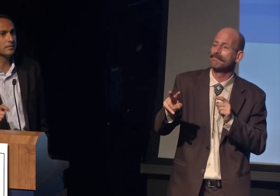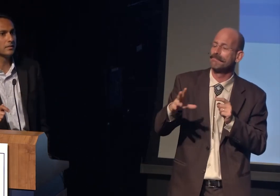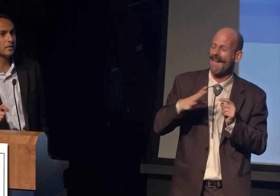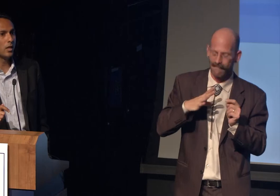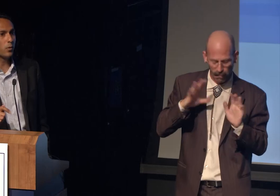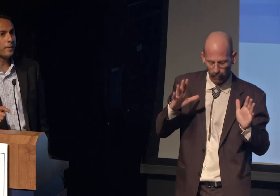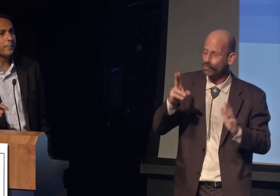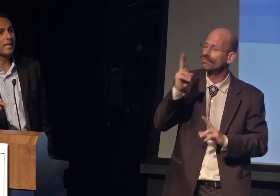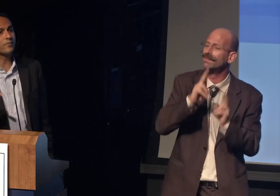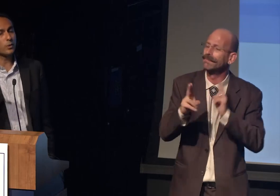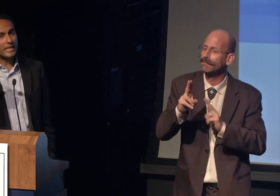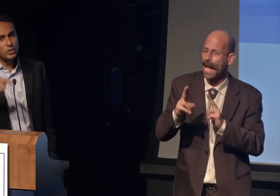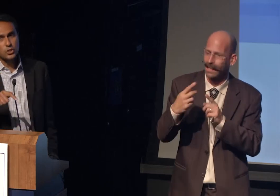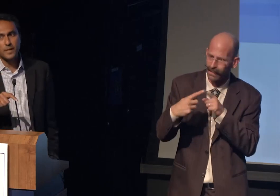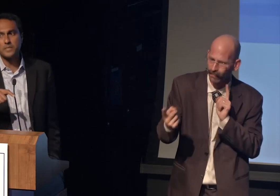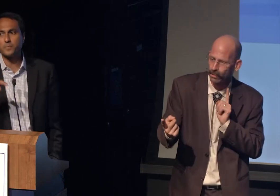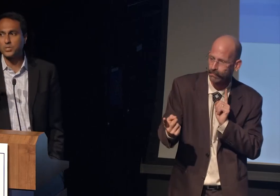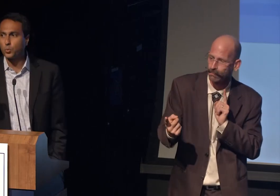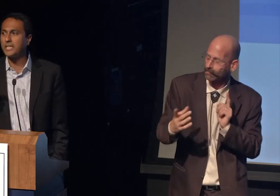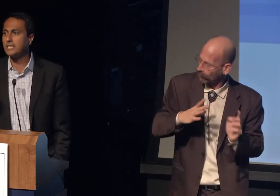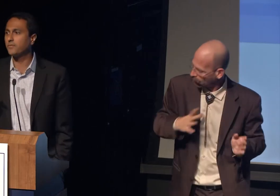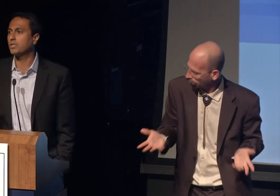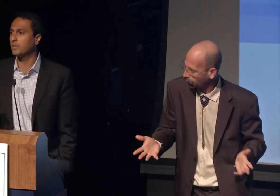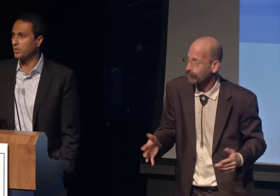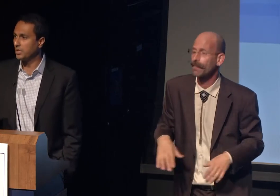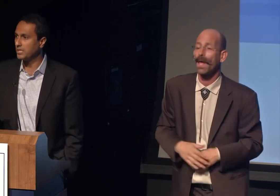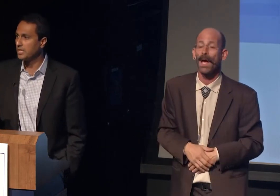where people have relationships between different communities